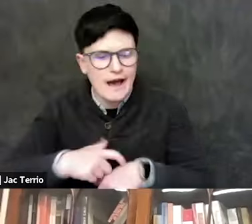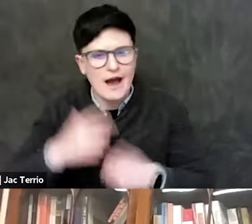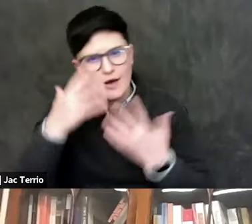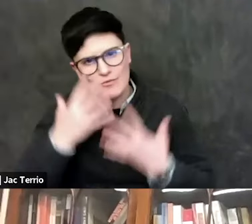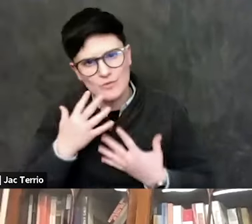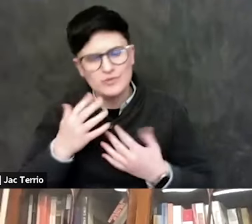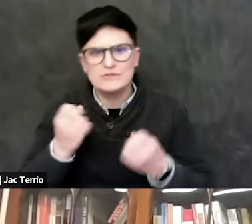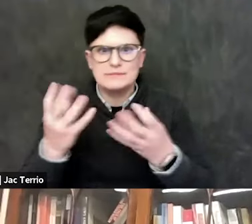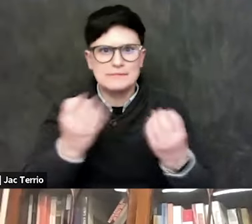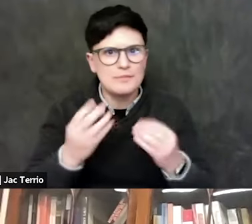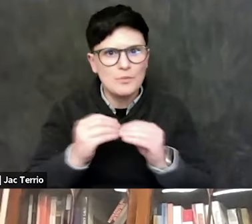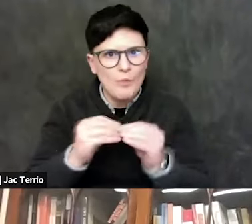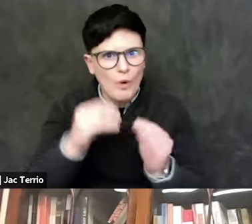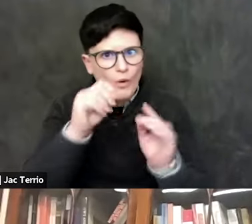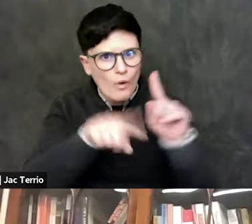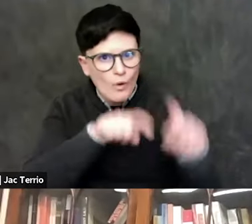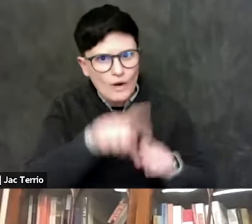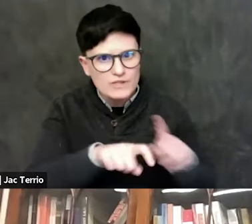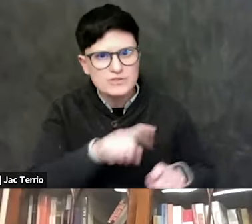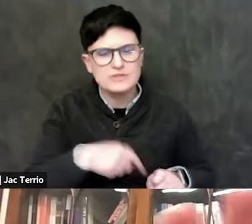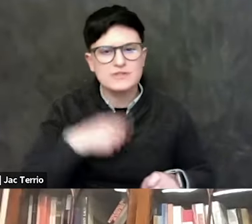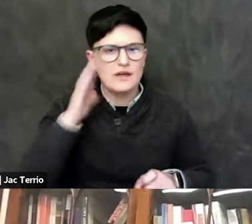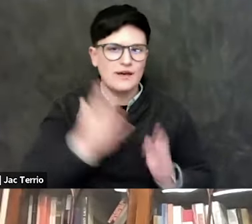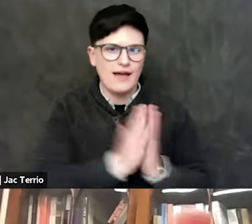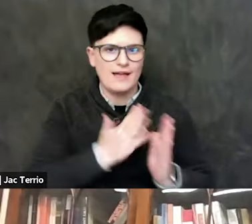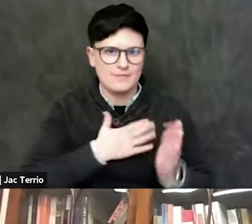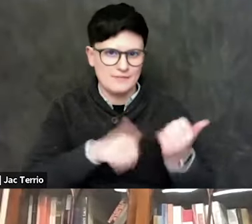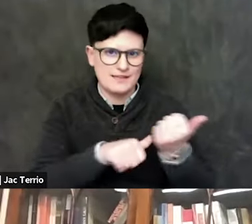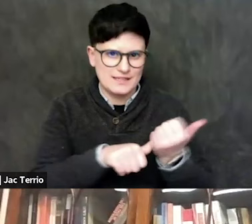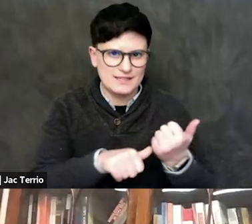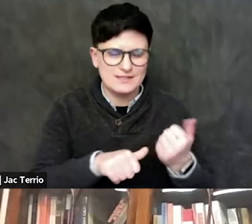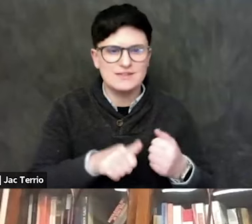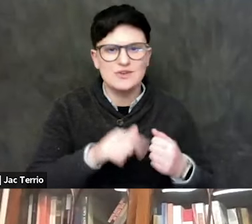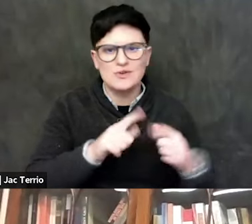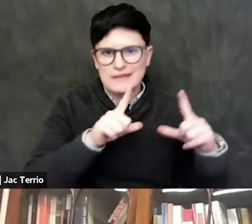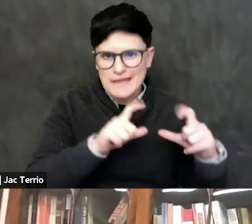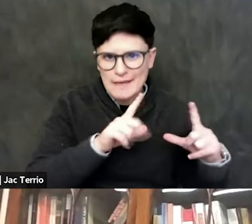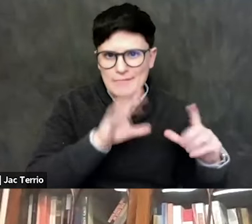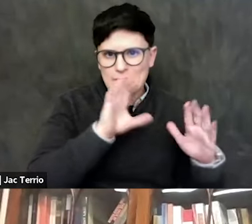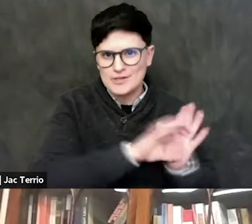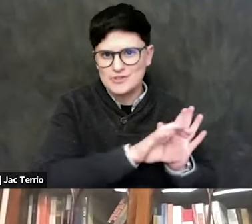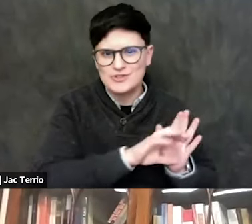that I am gonna ask my assistant, Anesa, to at least take pictures of and we can send you.